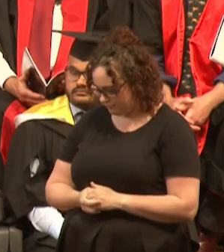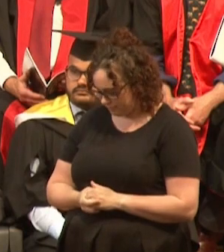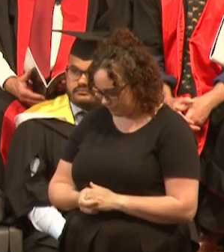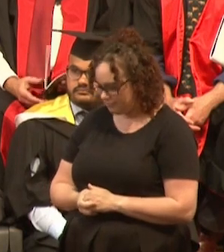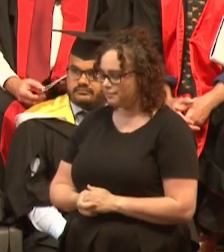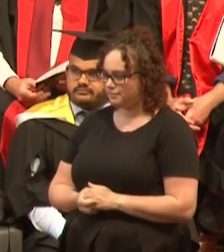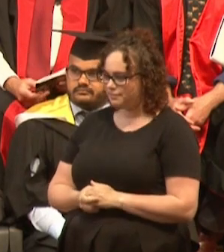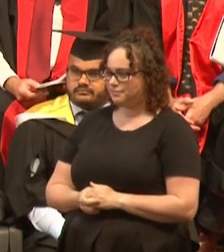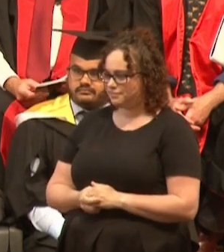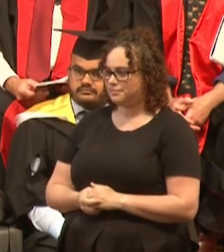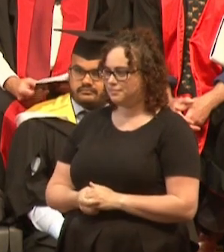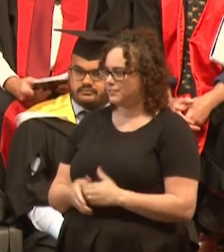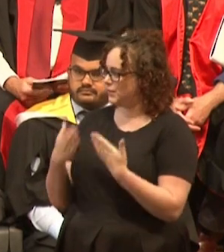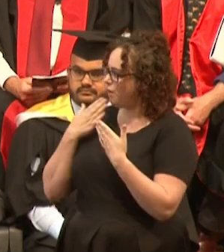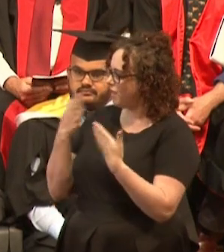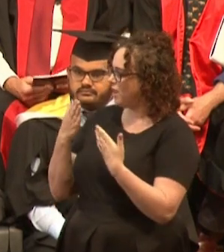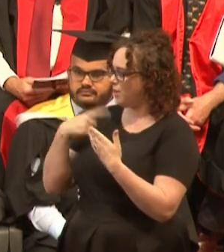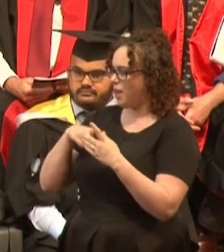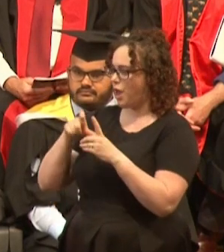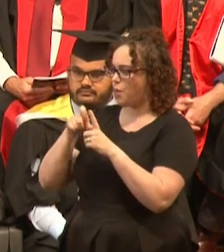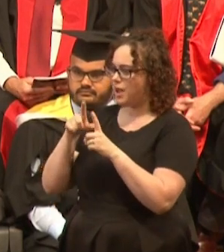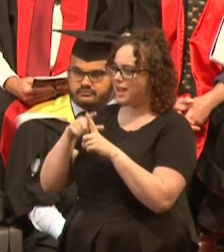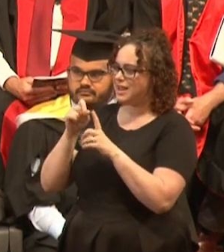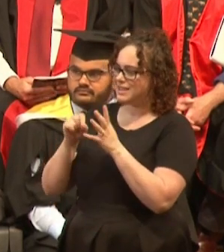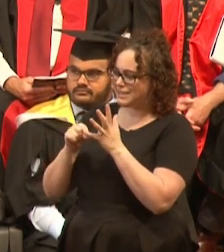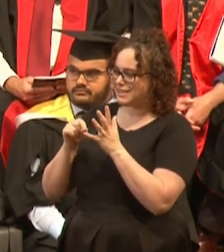Thank you, Deputy Vice-Chancellor Mr. Tayyeb Shah,